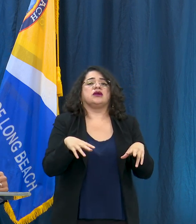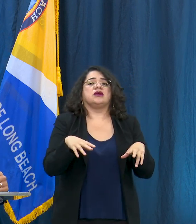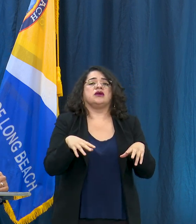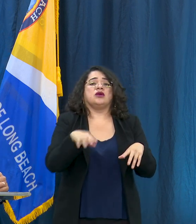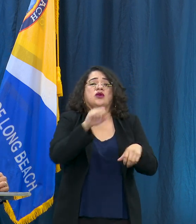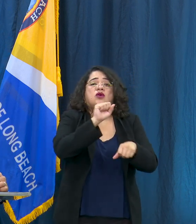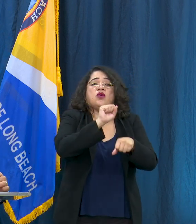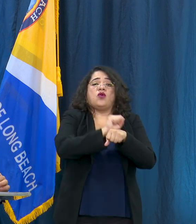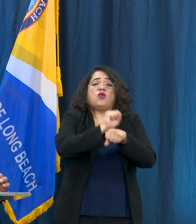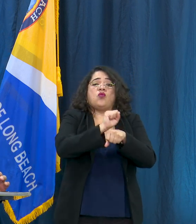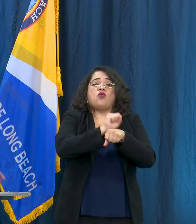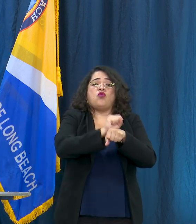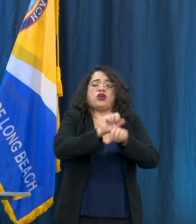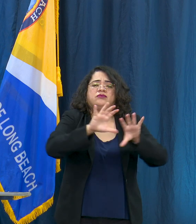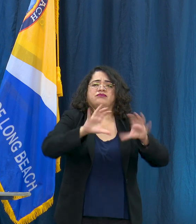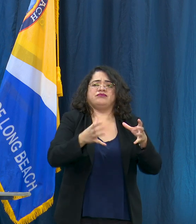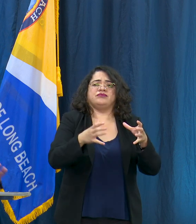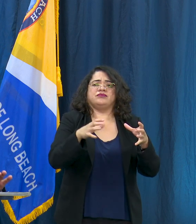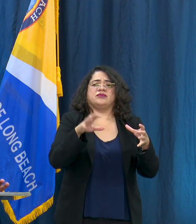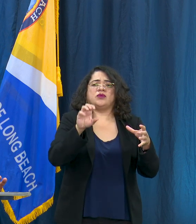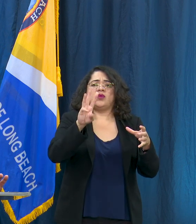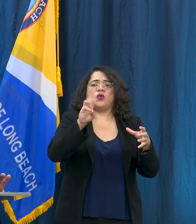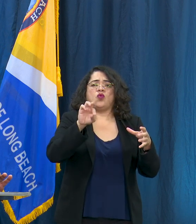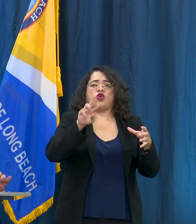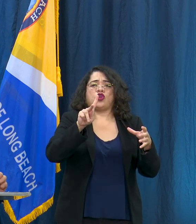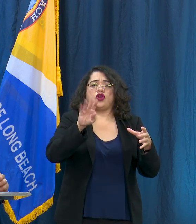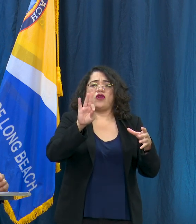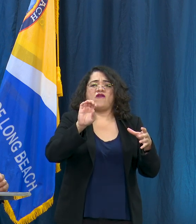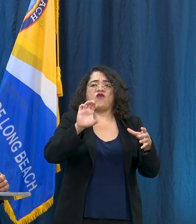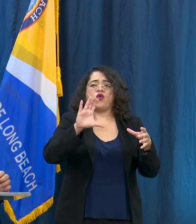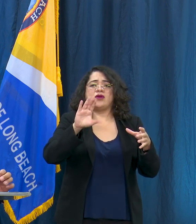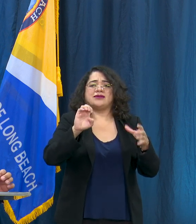there and so we're trying to find some great partners and the community there